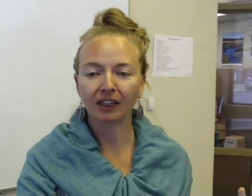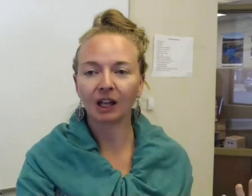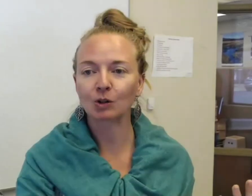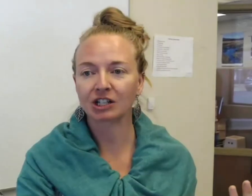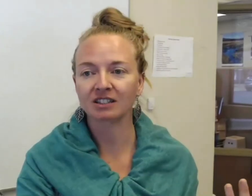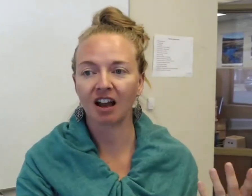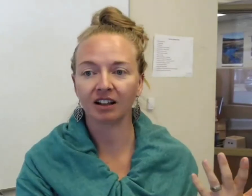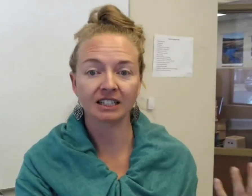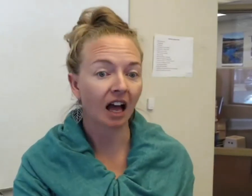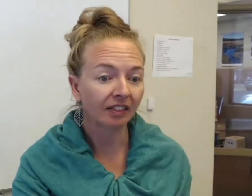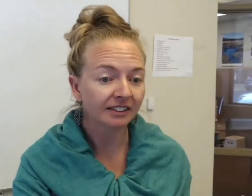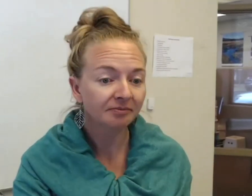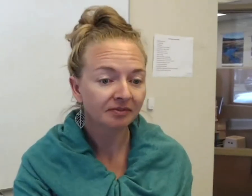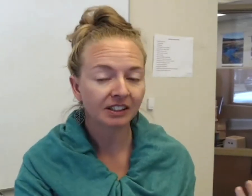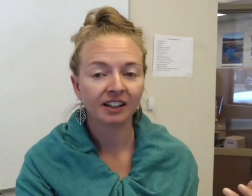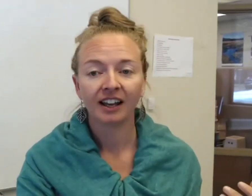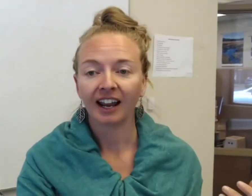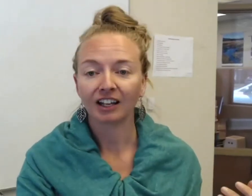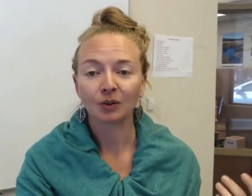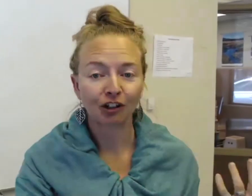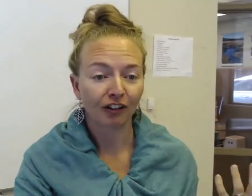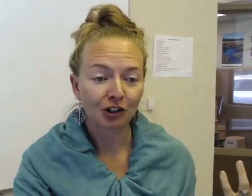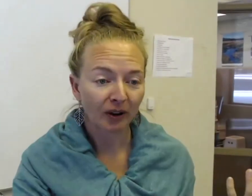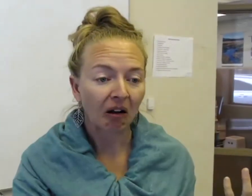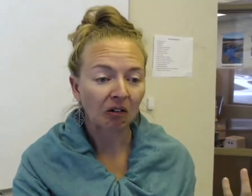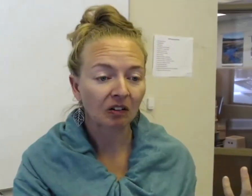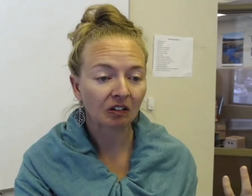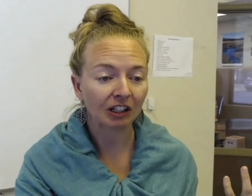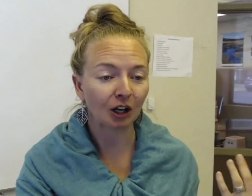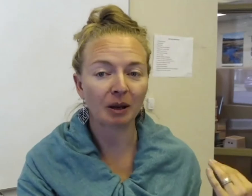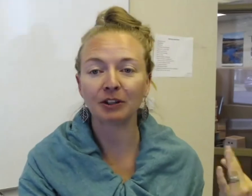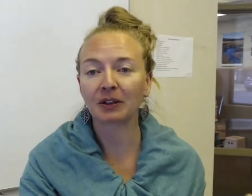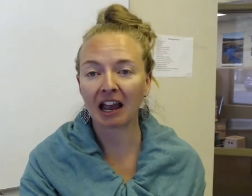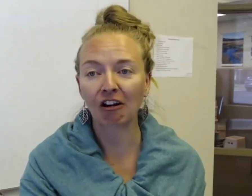language is that it's silent, and so when you're on the trail, you know, maybe you encounter